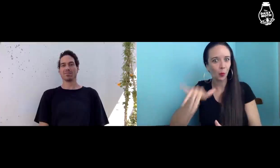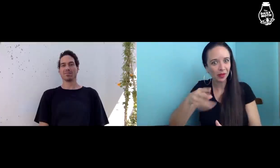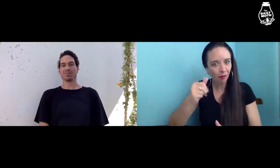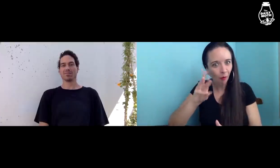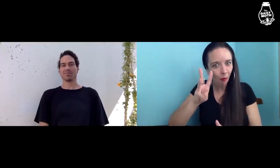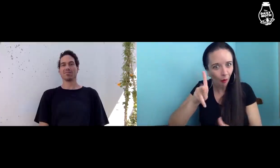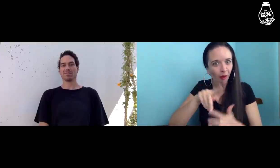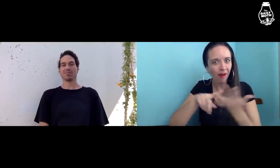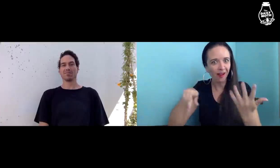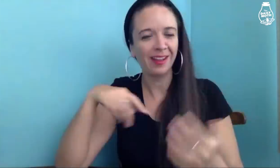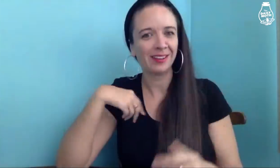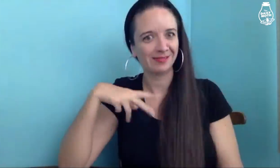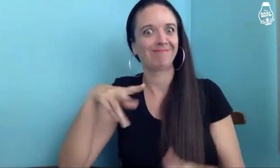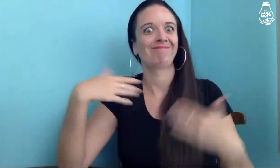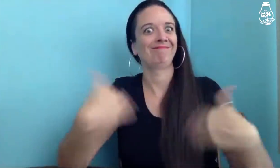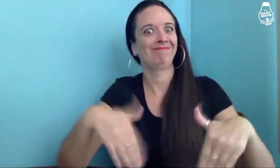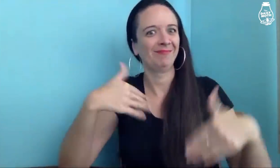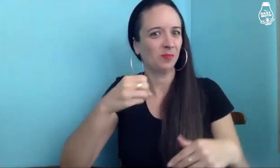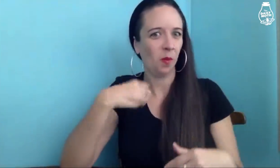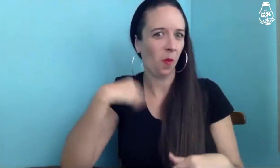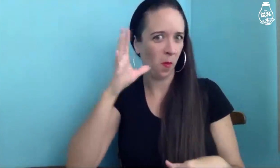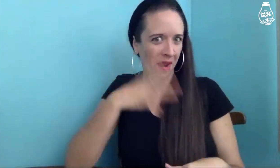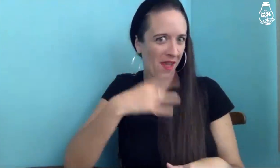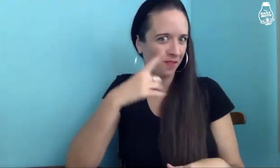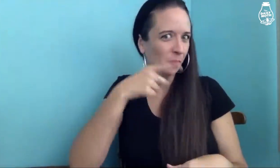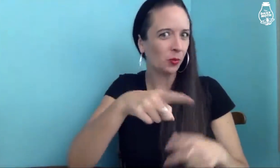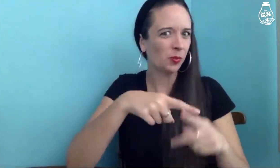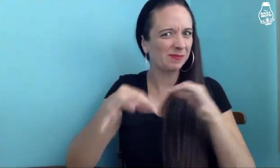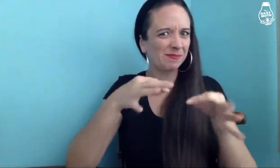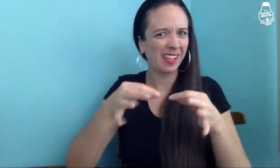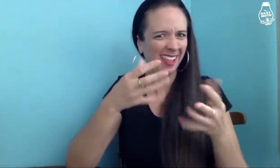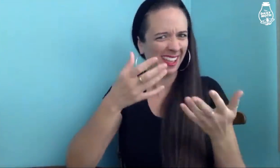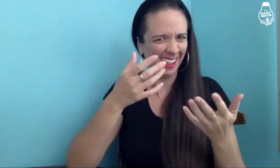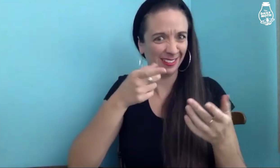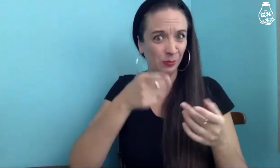Tony Hawk about this, I'd like for you to explain what that was